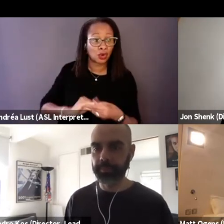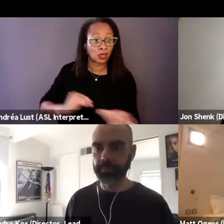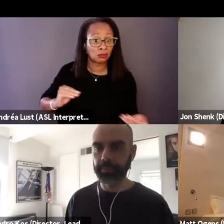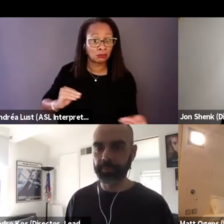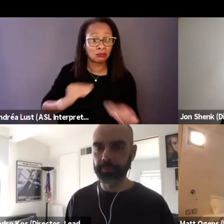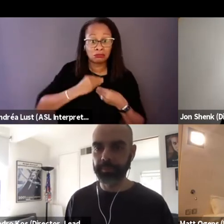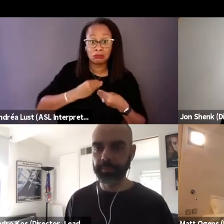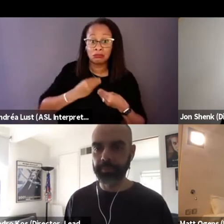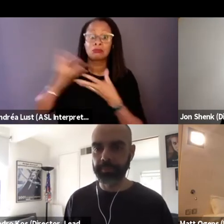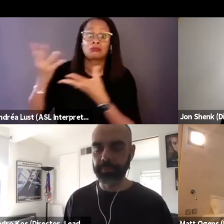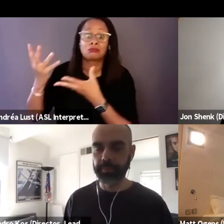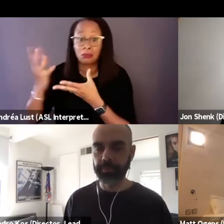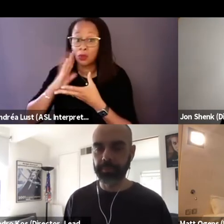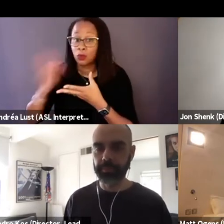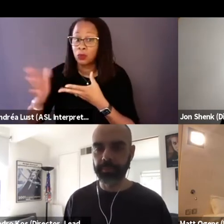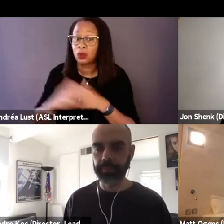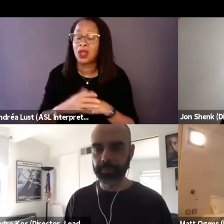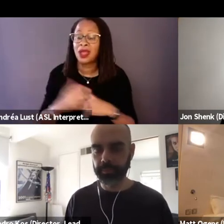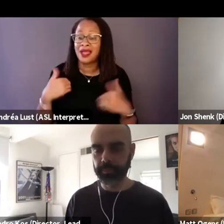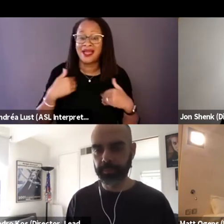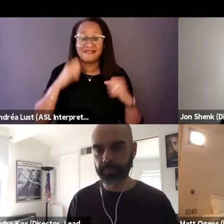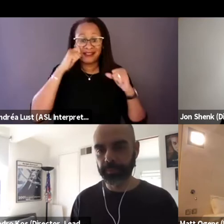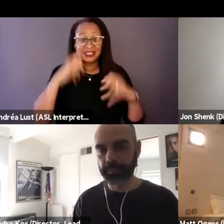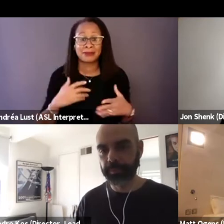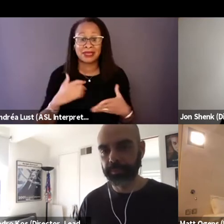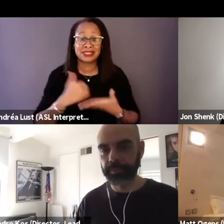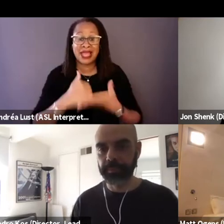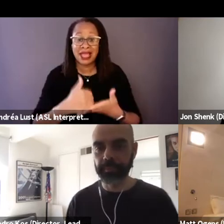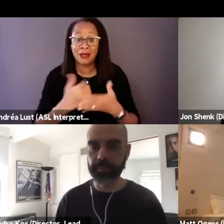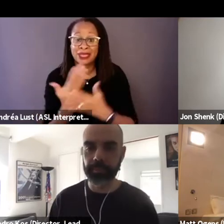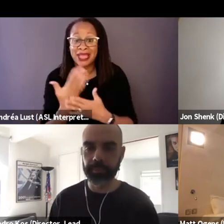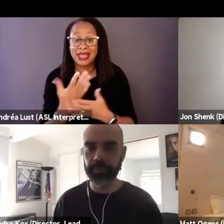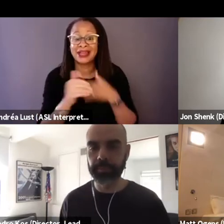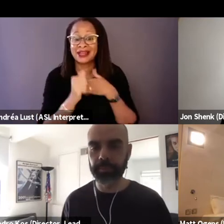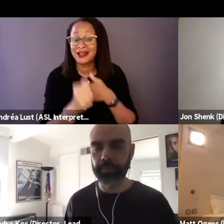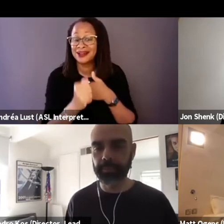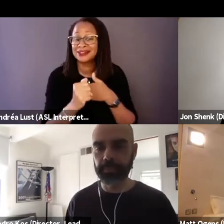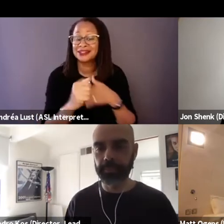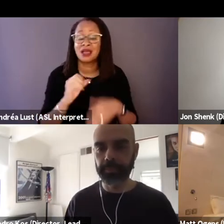And of course we had the amazing helping hand and guidance of several organizations